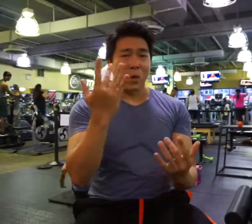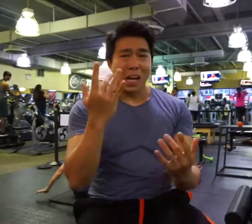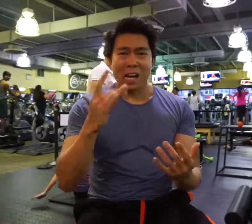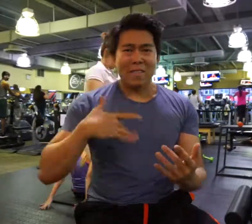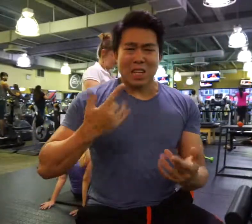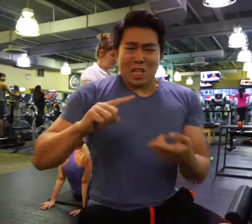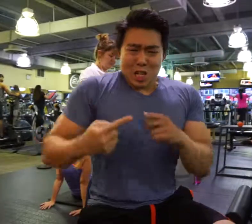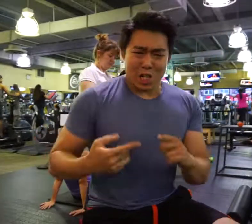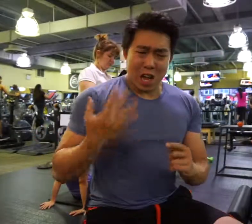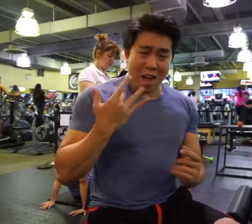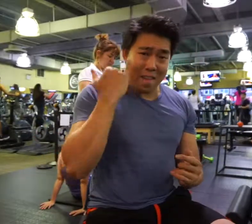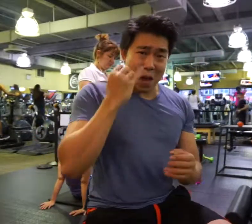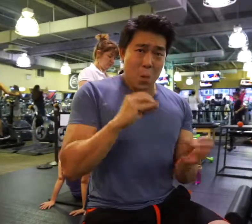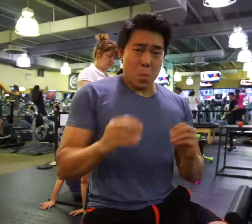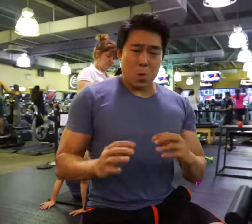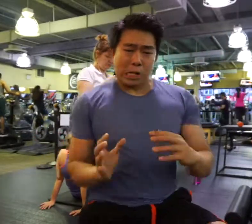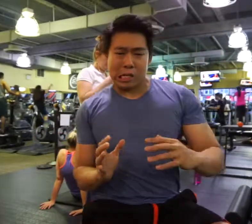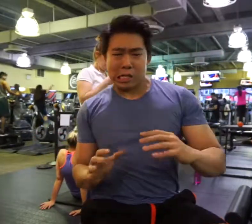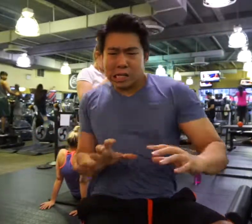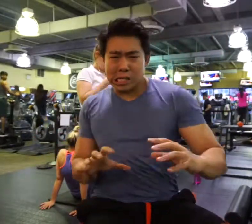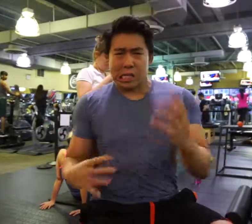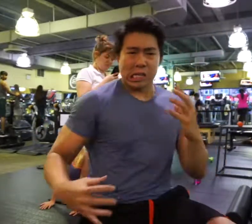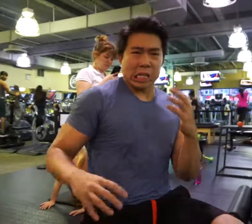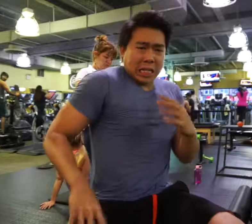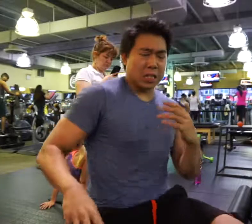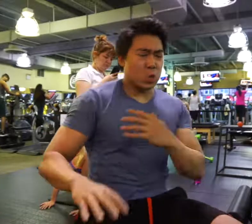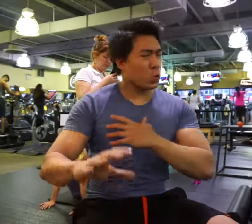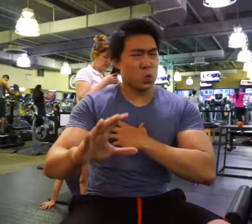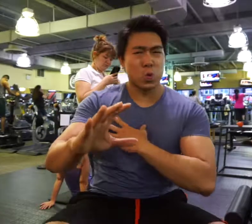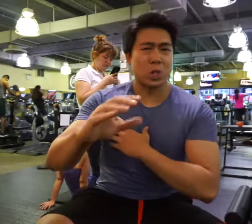Every time I move my body, even if it's just my legs, the pain is really bad.